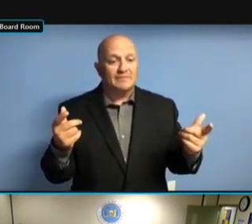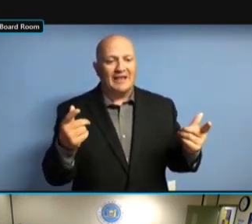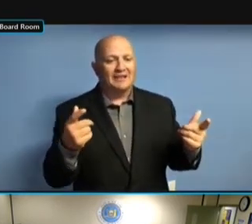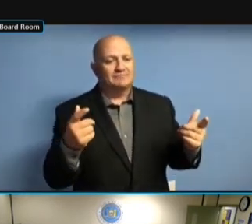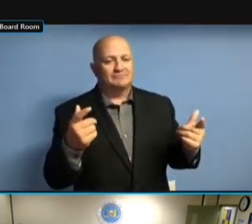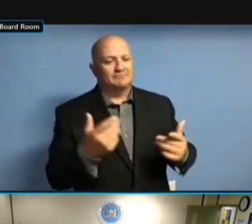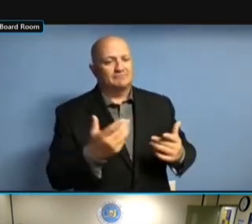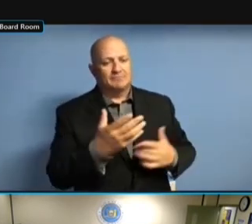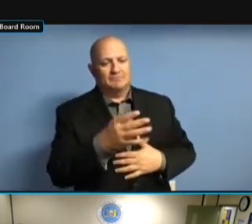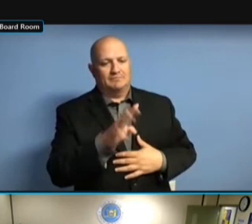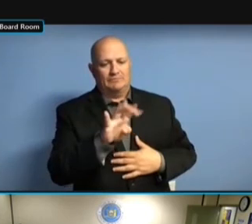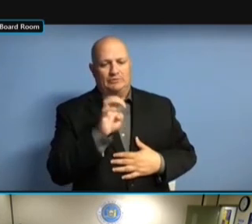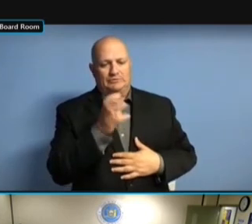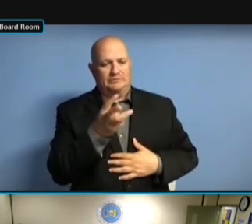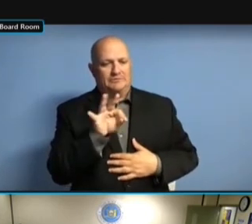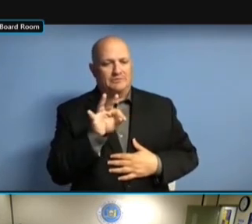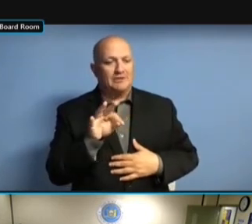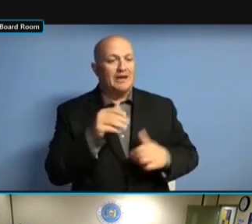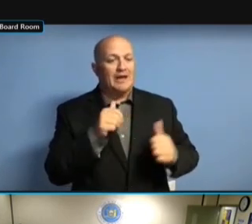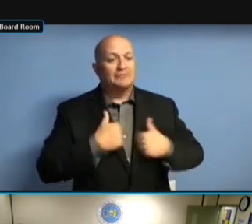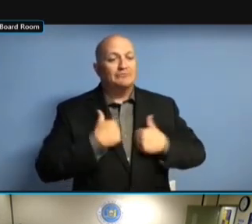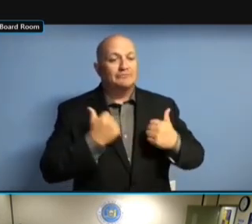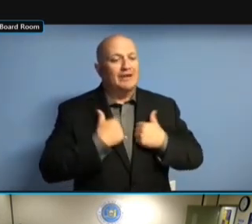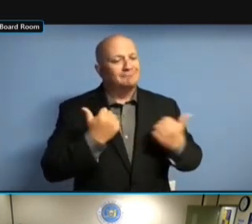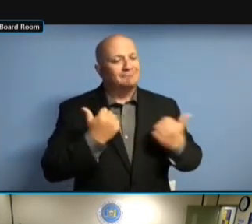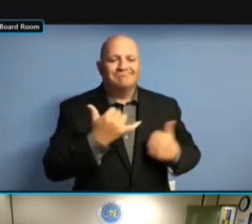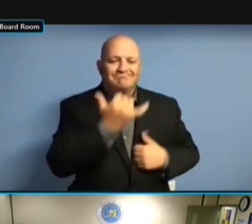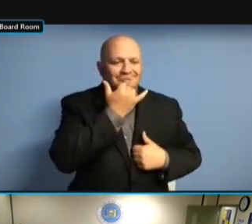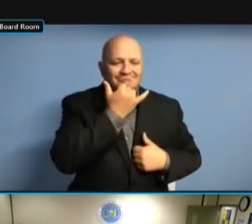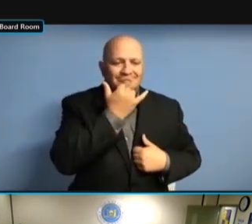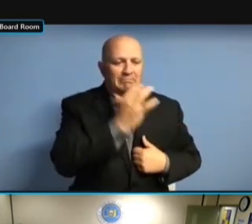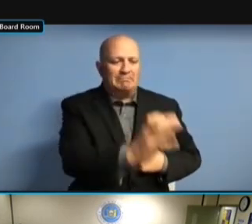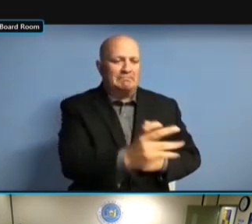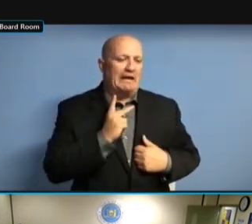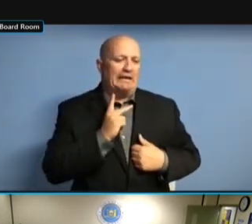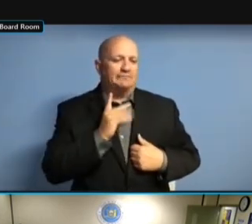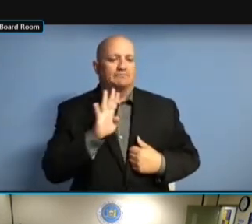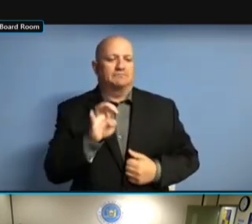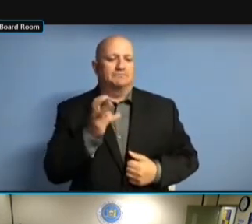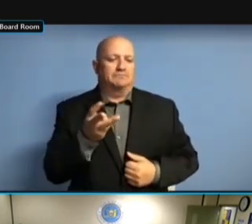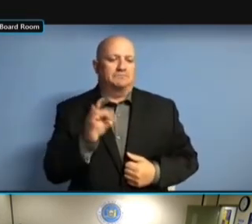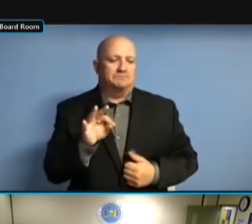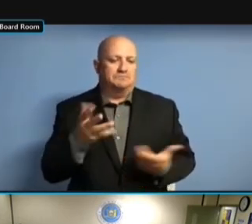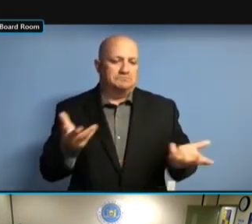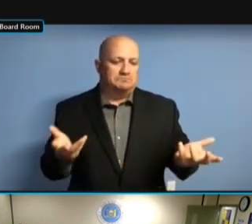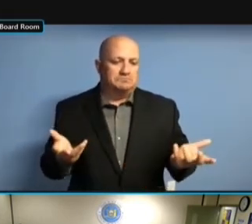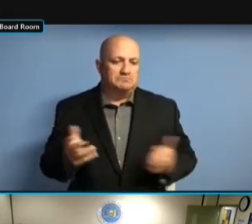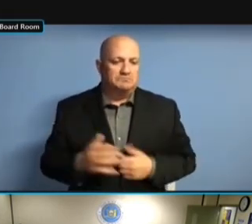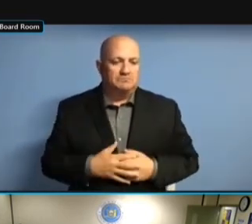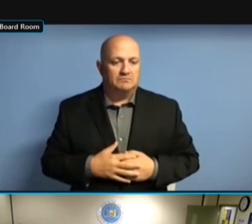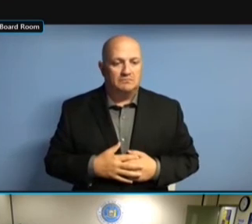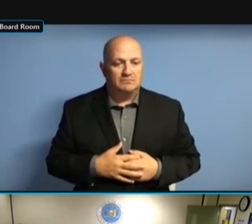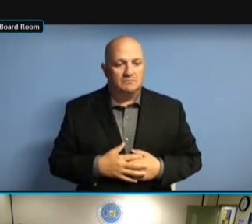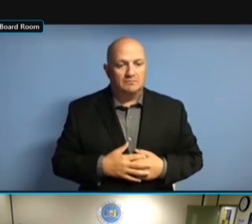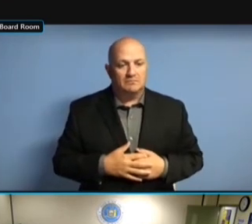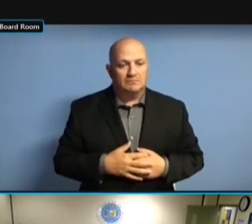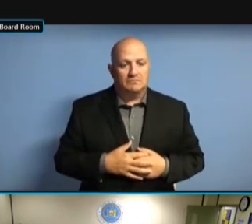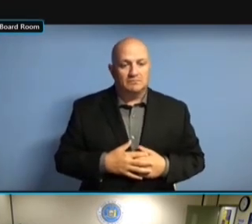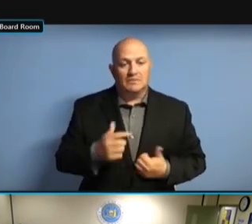BACK FOR BAD EMAIL ADDRESSES. THE BACK FOR BAD EMAIL ADDRESSES. THE LETTERS, BACK FOR BAD EMAIL ADDRESSES. THE LETTERS, WE BACK FOR BAD EMAIL ADDRESSES. THE LETTERS, WE WOUND BACK FOR BAD EMAIL ADDRESSES. THE LETTERS, WE WOUND UP BACK FOR BAD EMAIL ADDRESSES. THE LETTERS, WE WOUND UP MAILING THE LETTERS, WE WOUND UP MAILING THE LETTERS, WE WOUND UP MAILING A THE LETTERS, WE WOUND UP MAILING A TOTAL THE LETTERS, WE WOUND UP MAILING A TOTAL OF THE LETTERS, WE WOUND UP MAILING A TOTAL OF 854 THE LETTERS, WE WOUND UP MAILING A TOTAL OF 854 LETTERS. A TOTAL OF 854 LETTERS. A TOTAL OF 854 LETTERS. I A TOTAL OF 854 LETTERS. I HAVE A TOTAL OF 854 LETTERS. I HAVE TO A TOTAL OF 854 LETTERS. I HAVE TO THANK